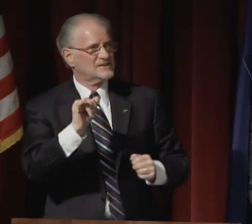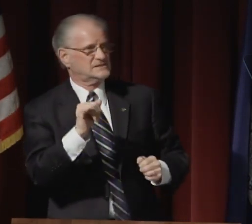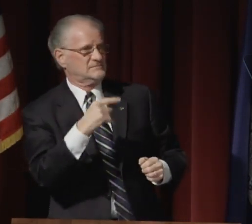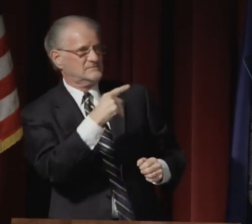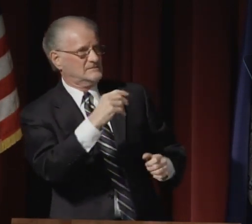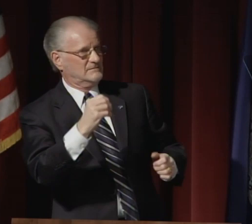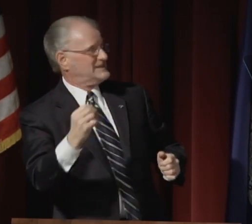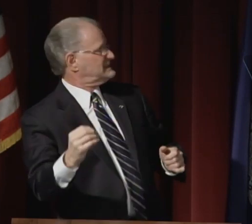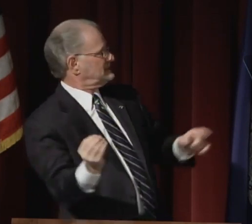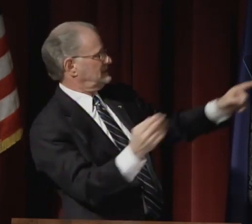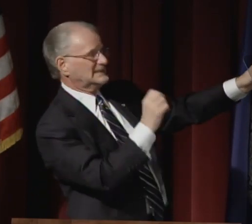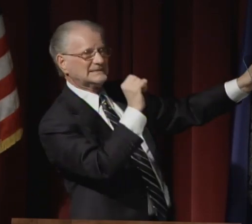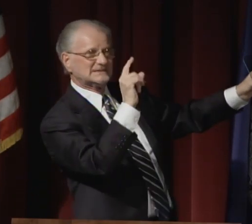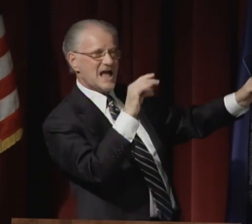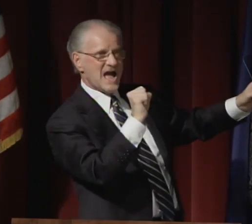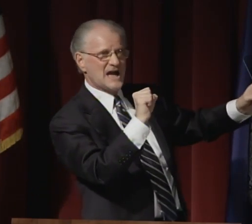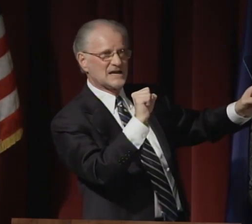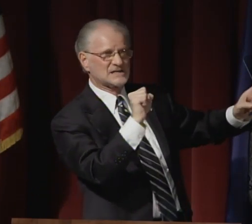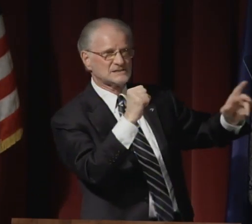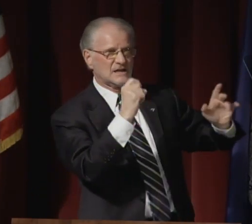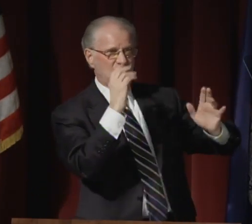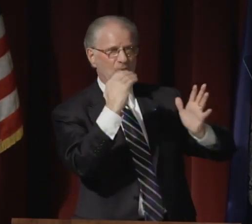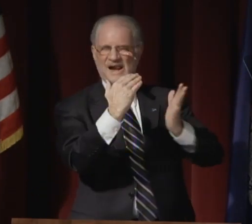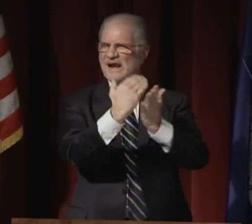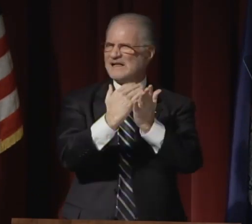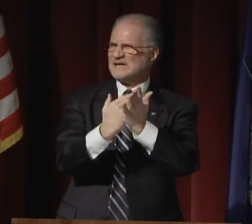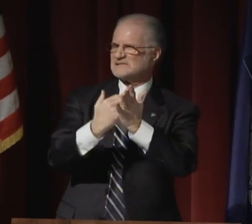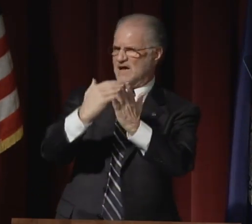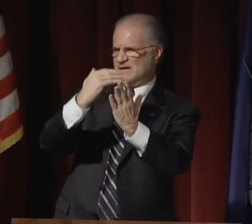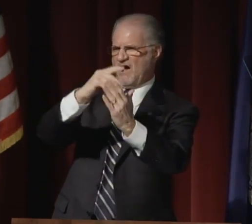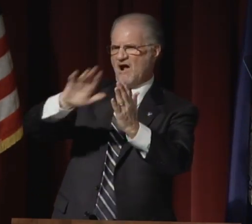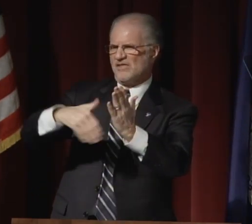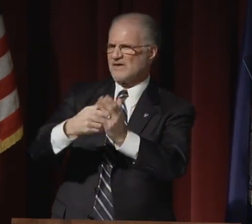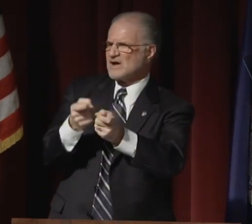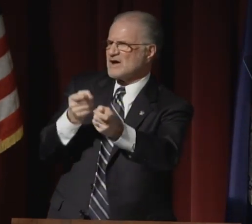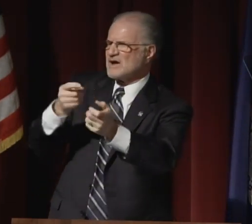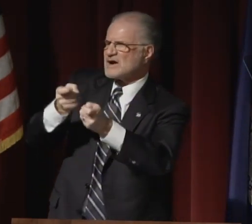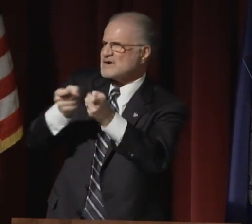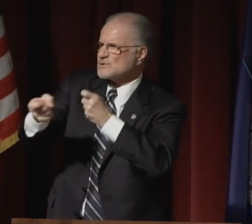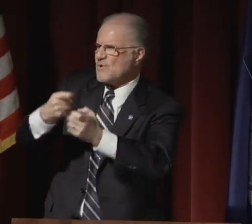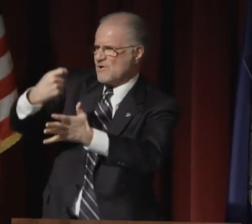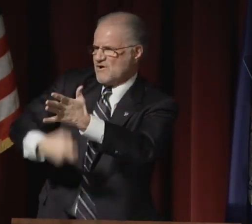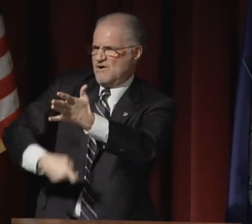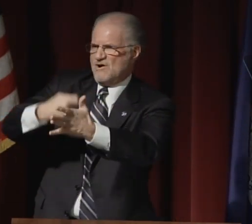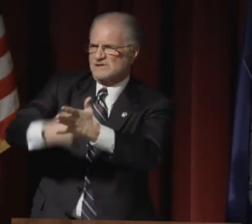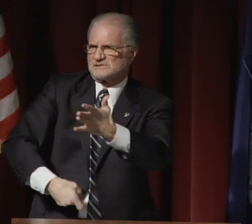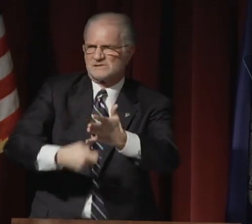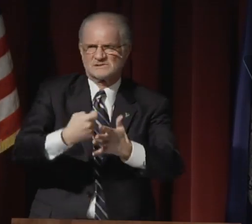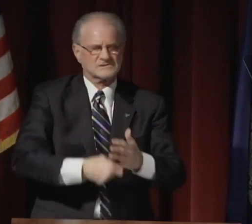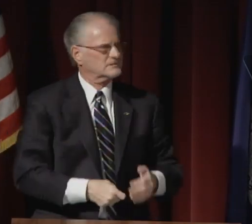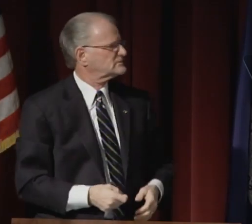The following slides list actions to control costs.